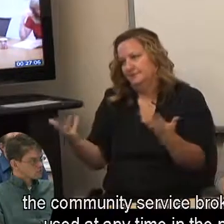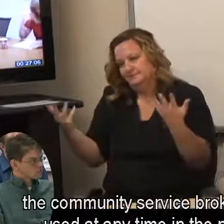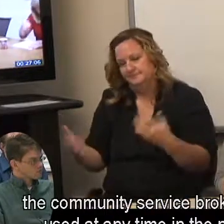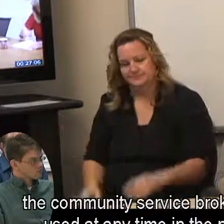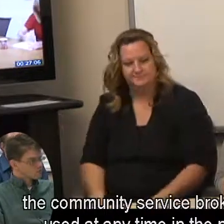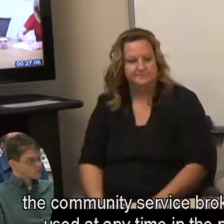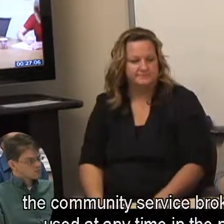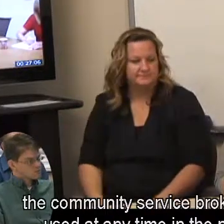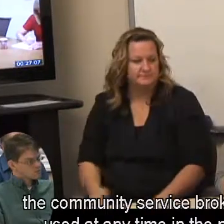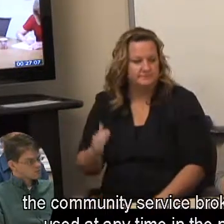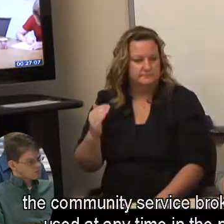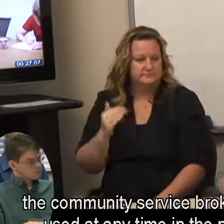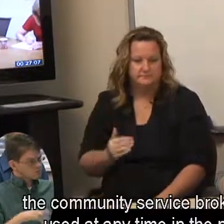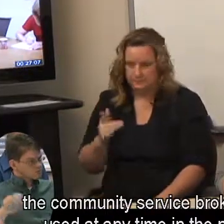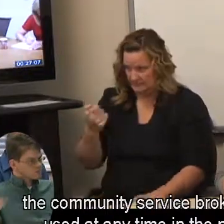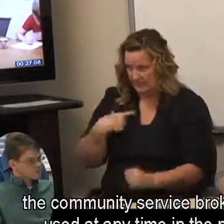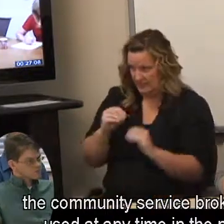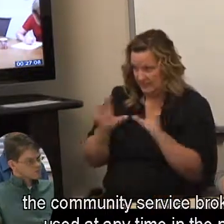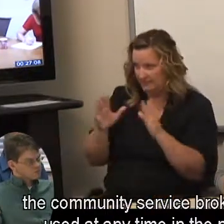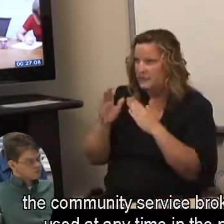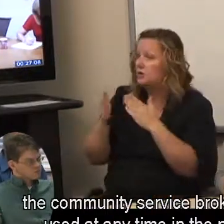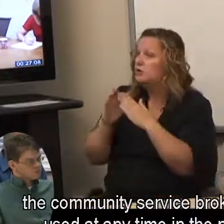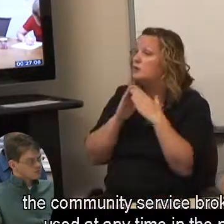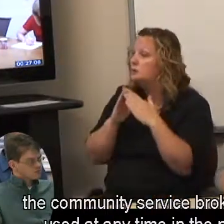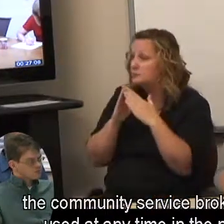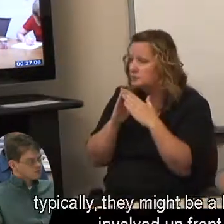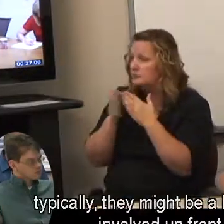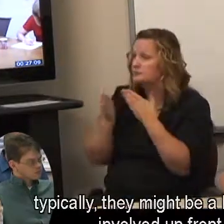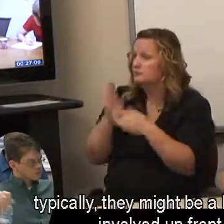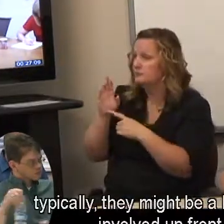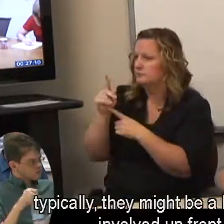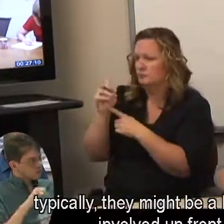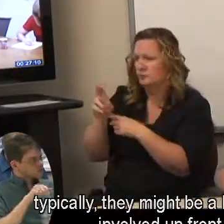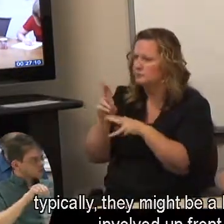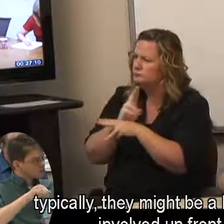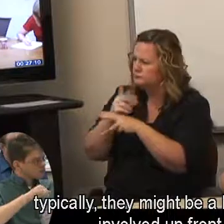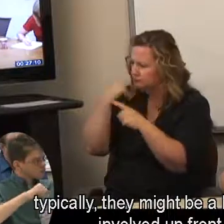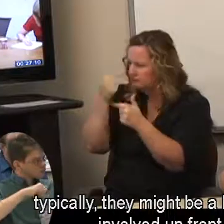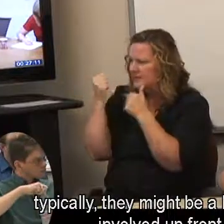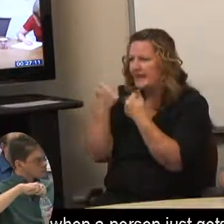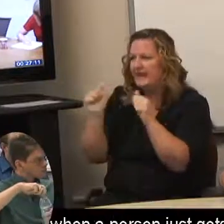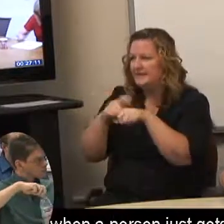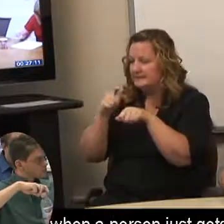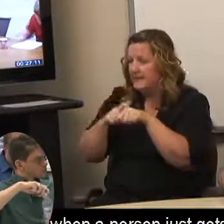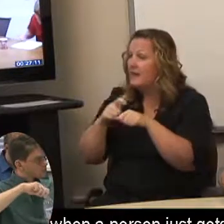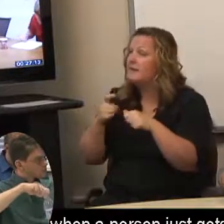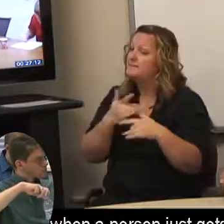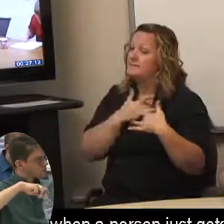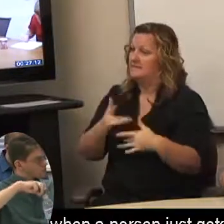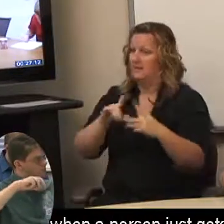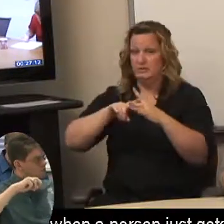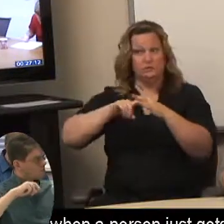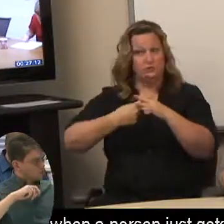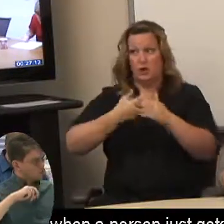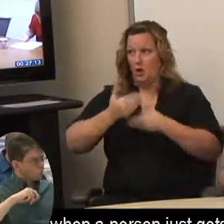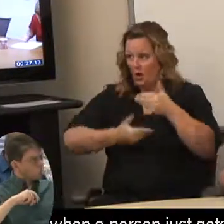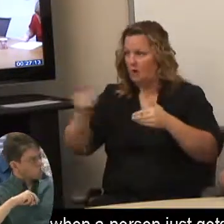the community service brokers can be used at any time in the process, typically, they might be a little more involved up front, when a person just gets going.